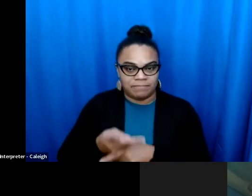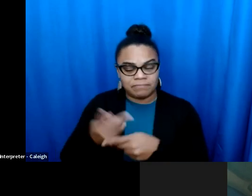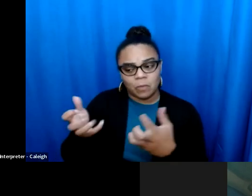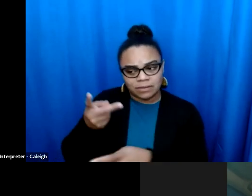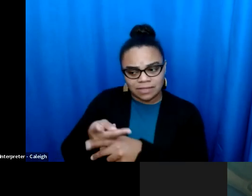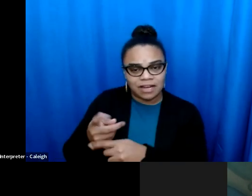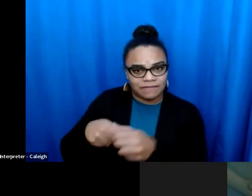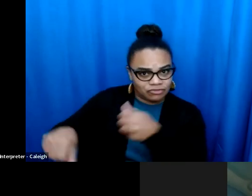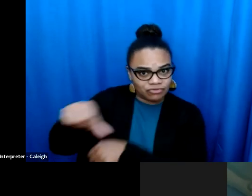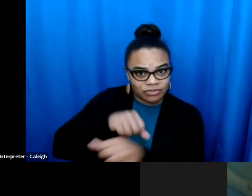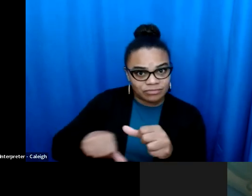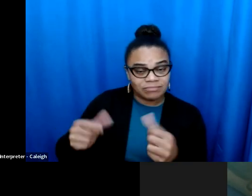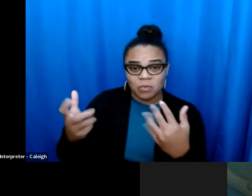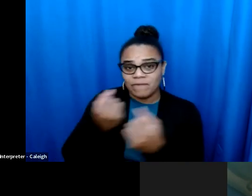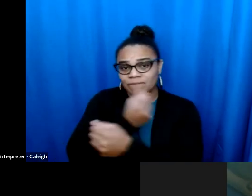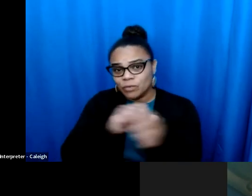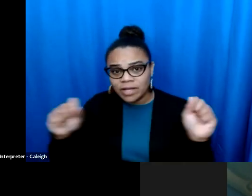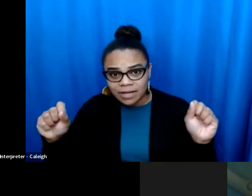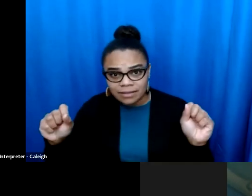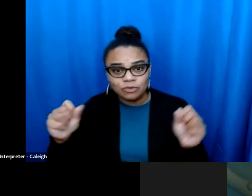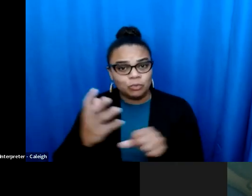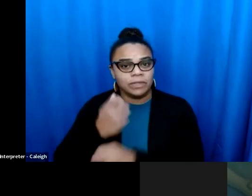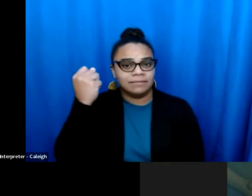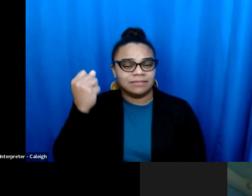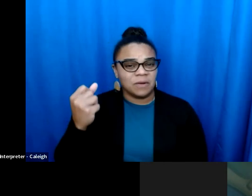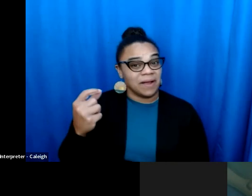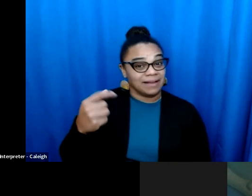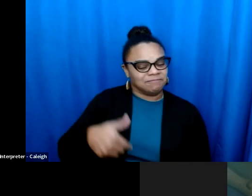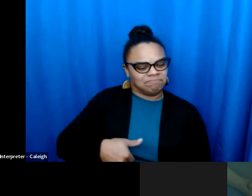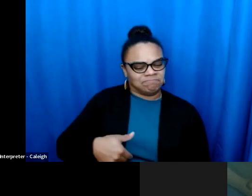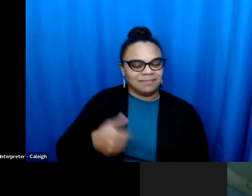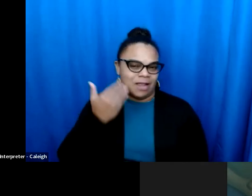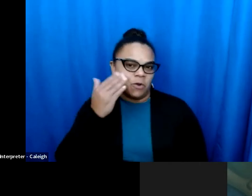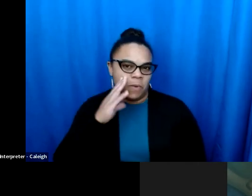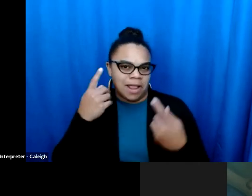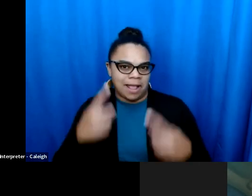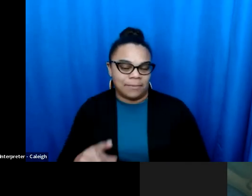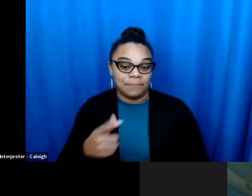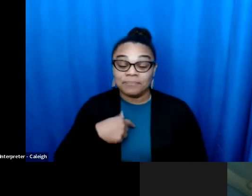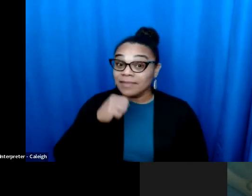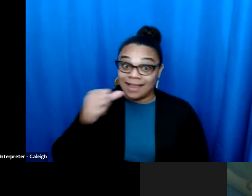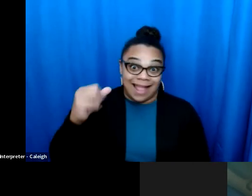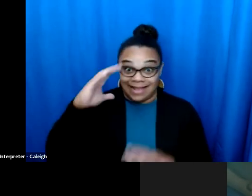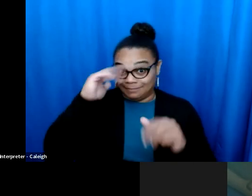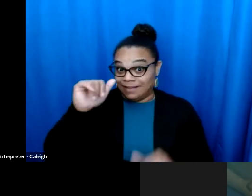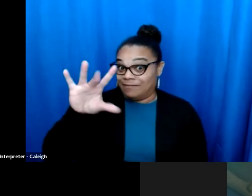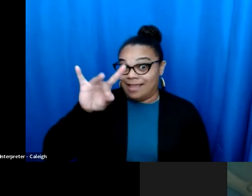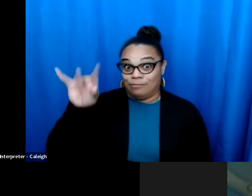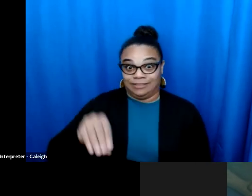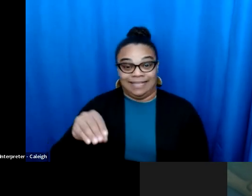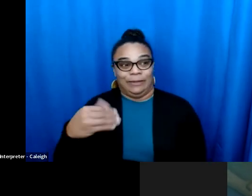but one thing they don't want is the government making these decisions. They want to take care of one another. They want freedom to prevail. And so I absolutely believe that it's going